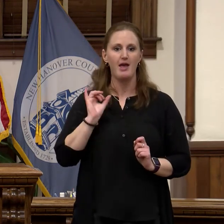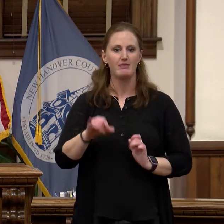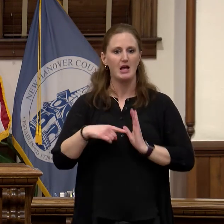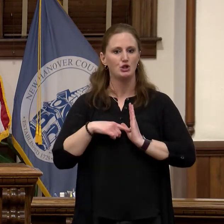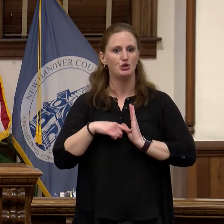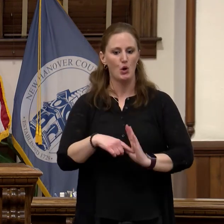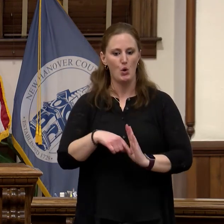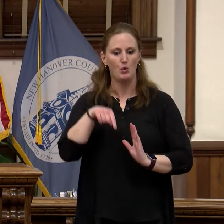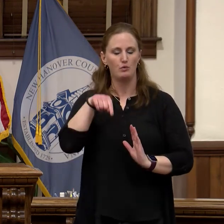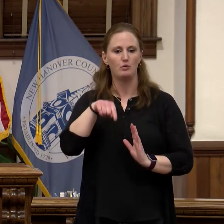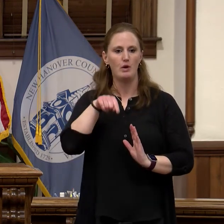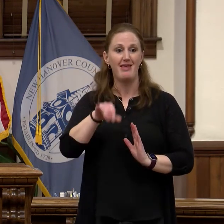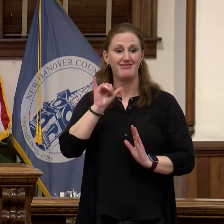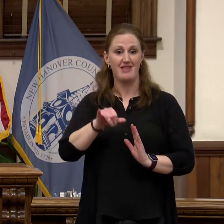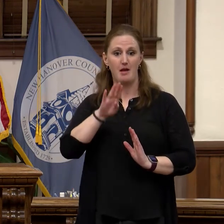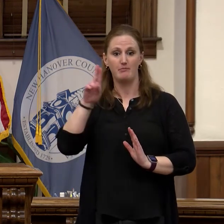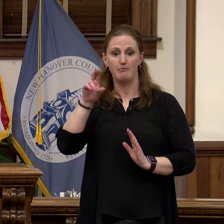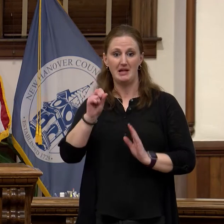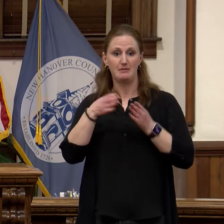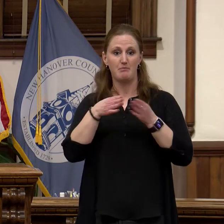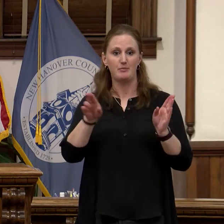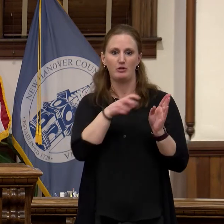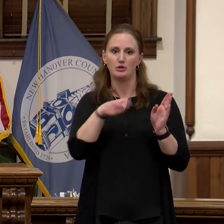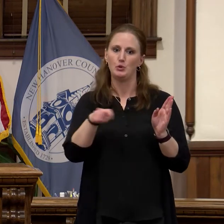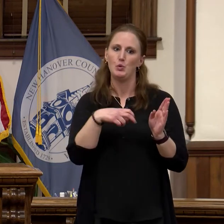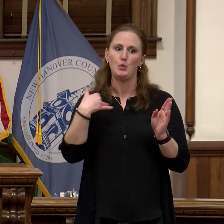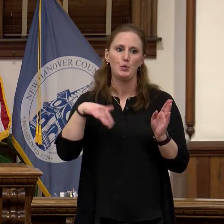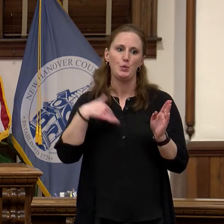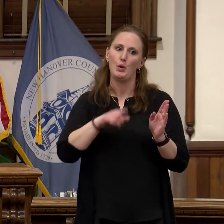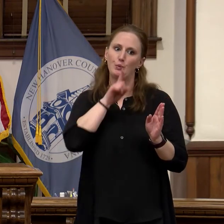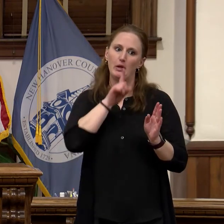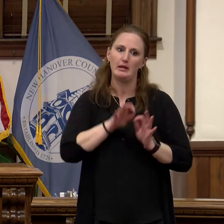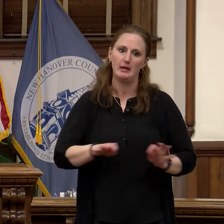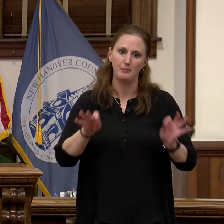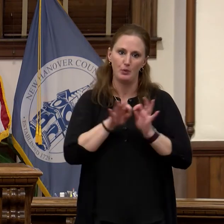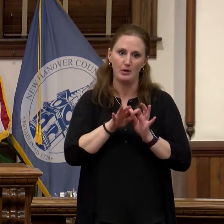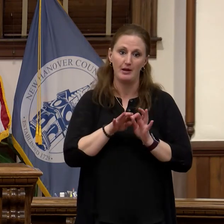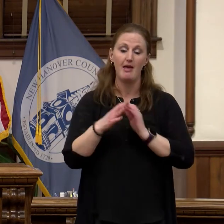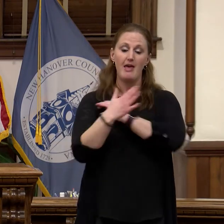than many of us knew. The county is and will continue to be committed to improve